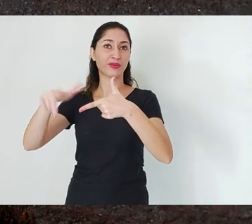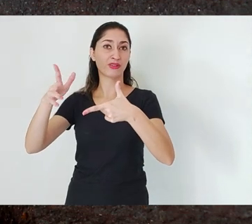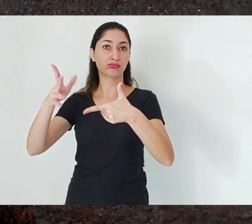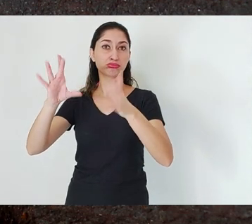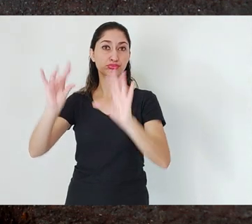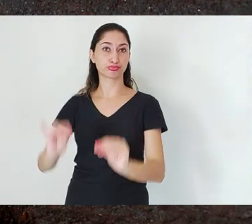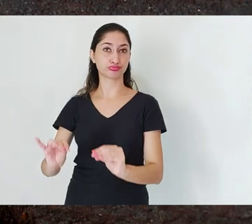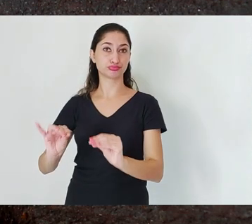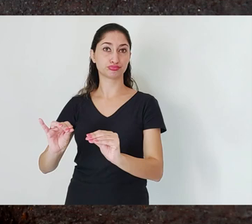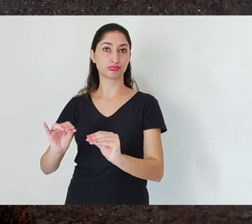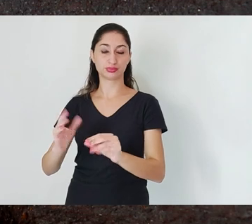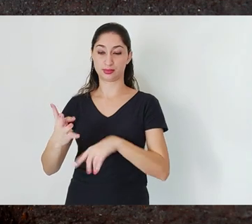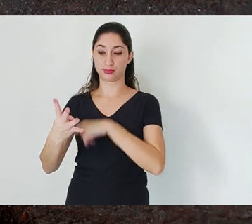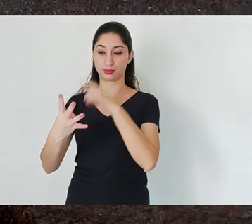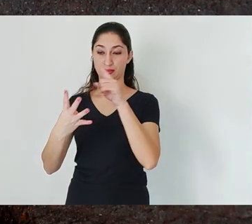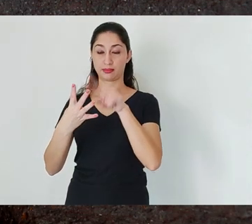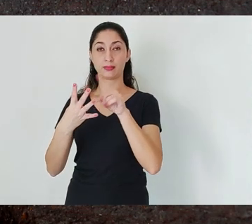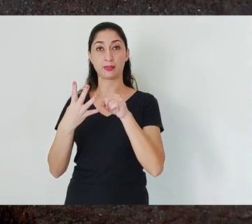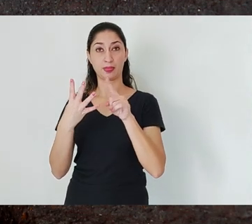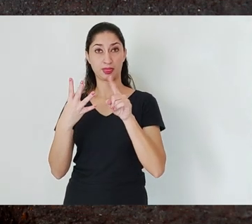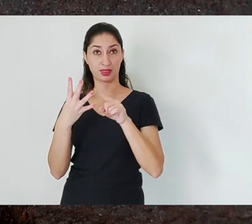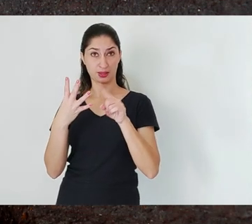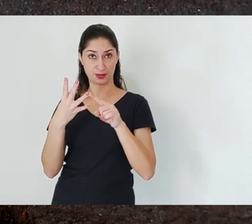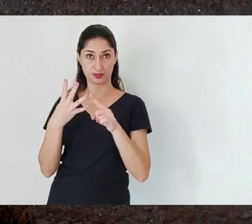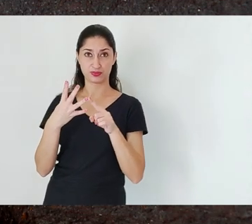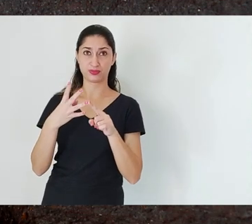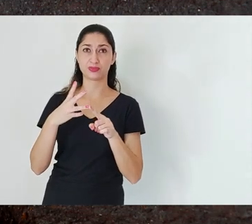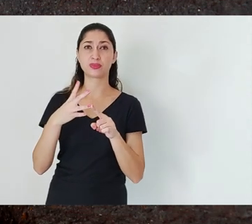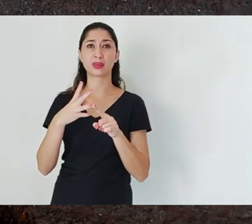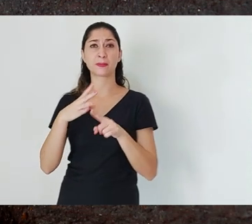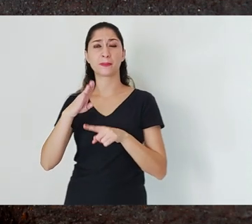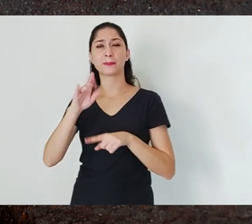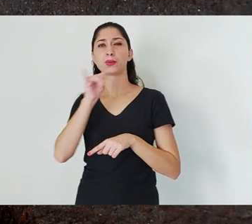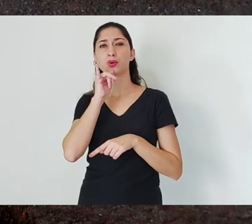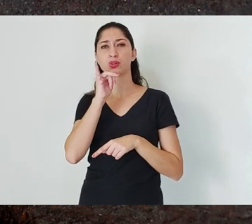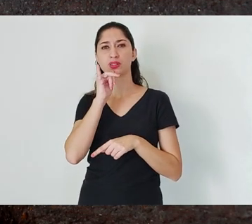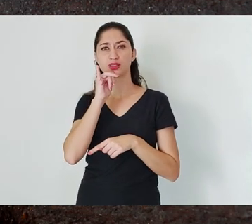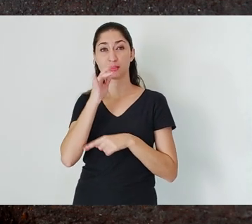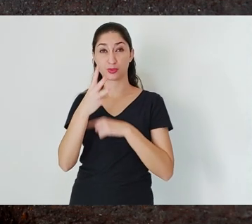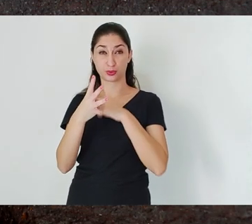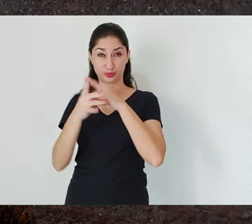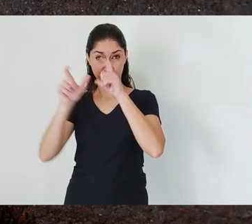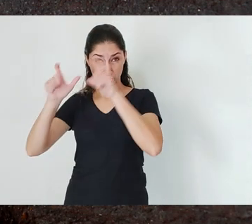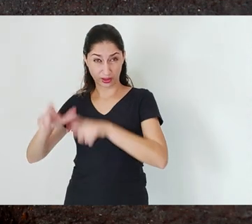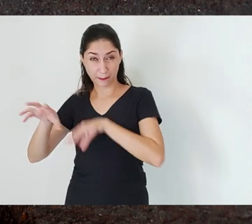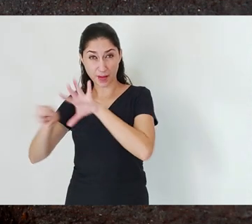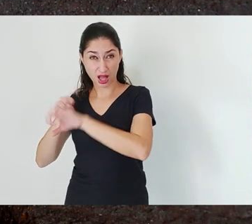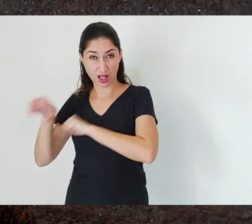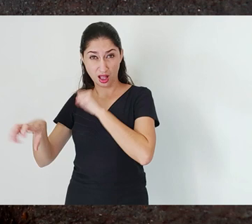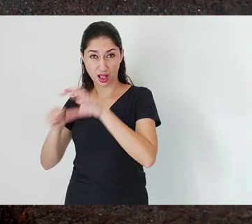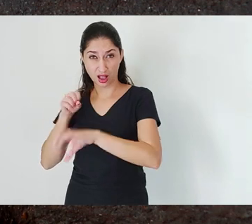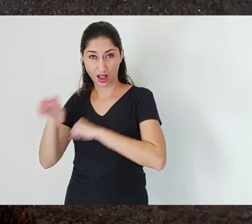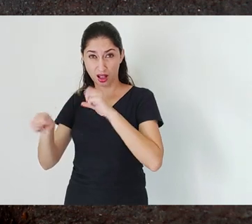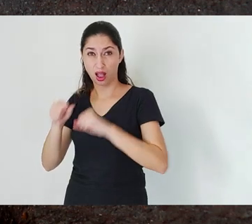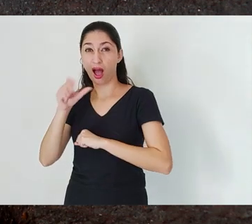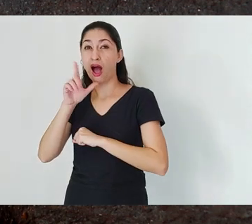located at the Rio das Velhas Basin, supplies 70% of Belo Horizonte and many other cities.